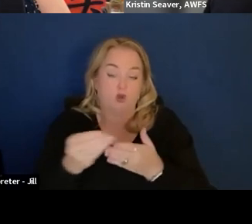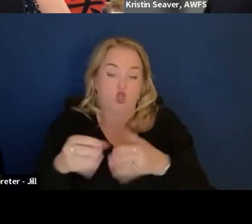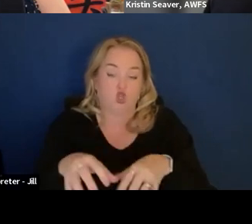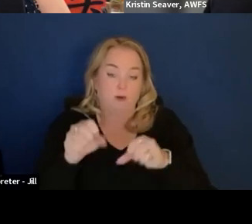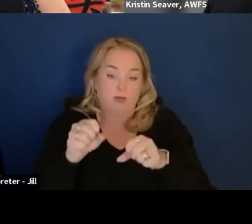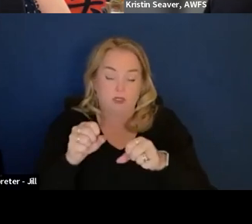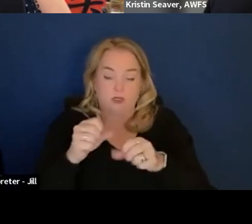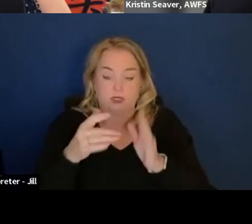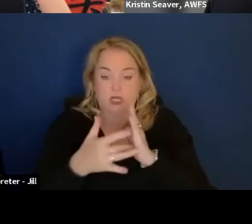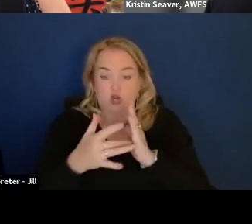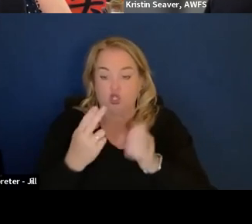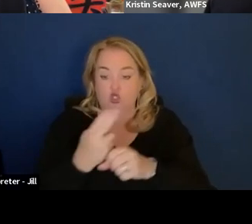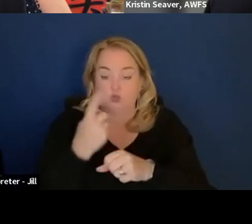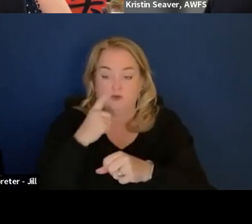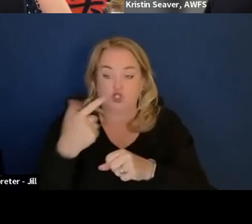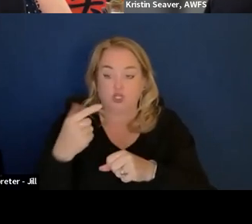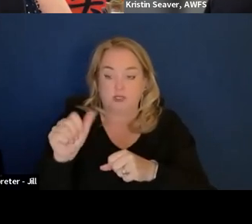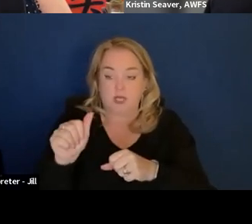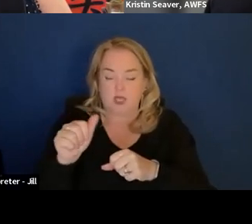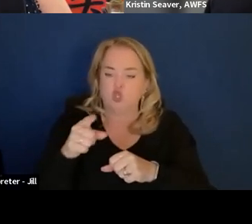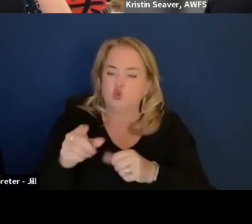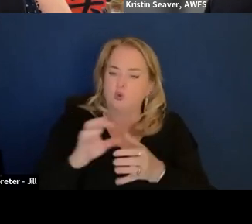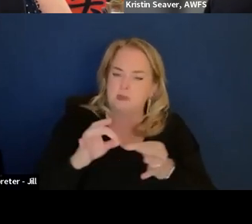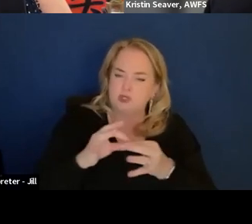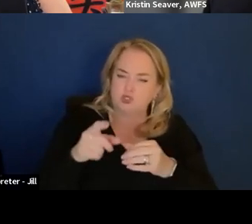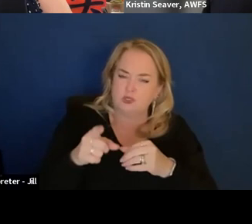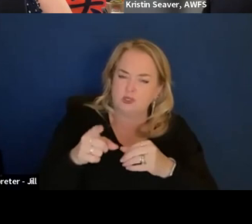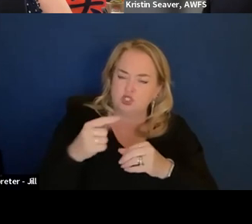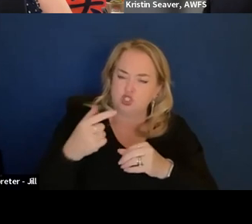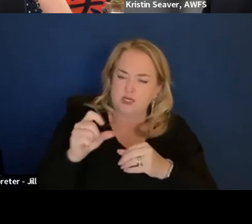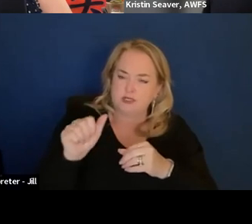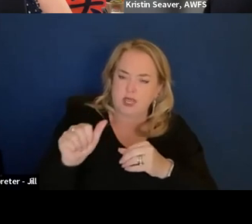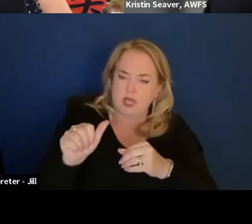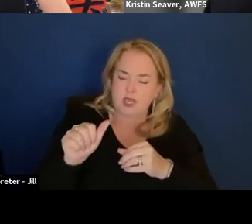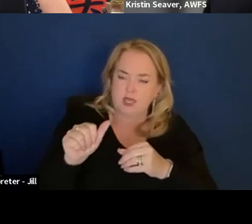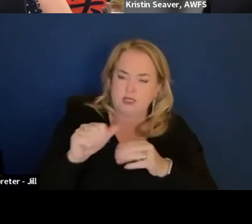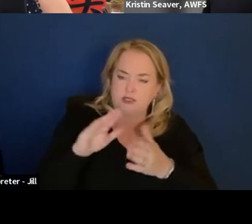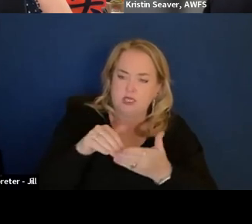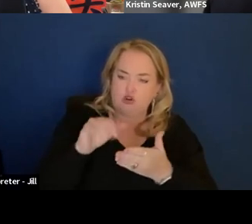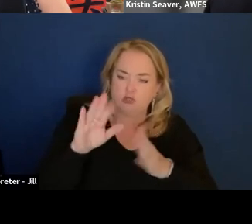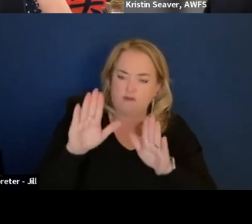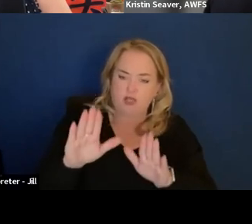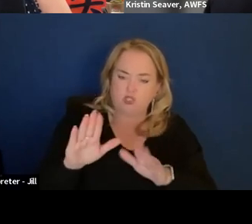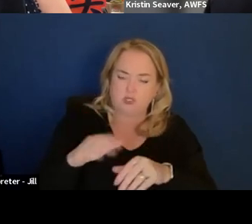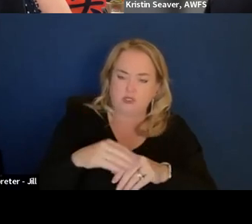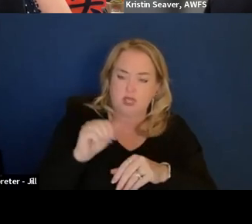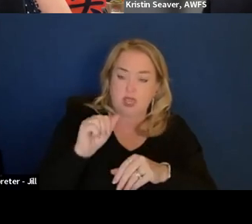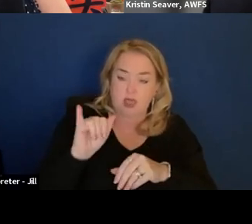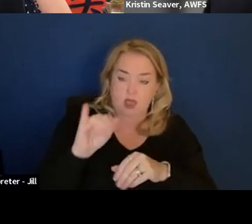And you mentioned the GSA Centers of Excellence. And there is an AI focus within it?